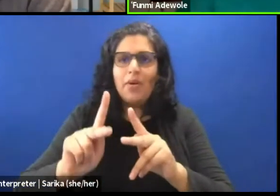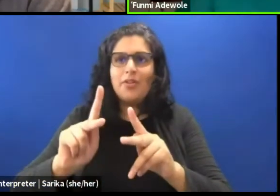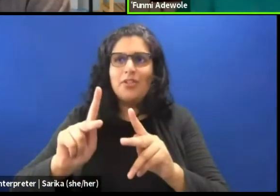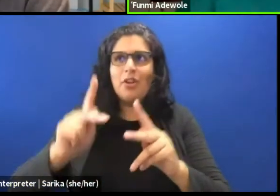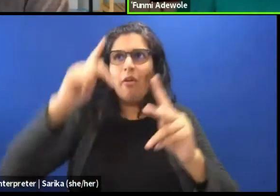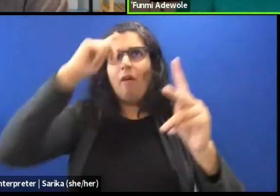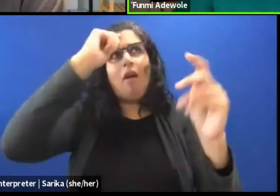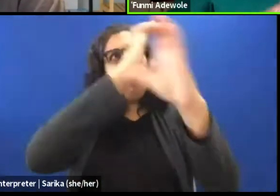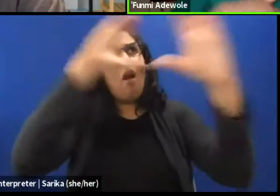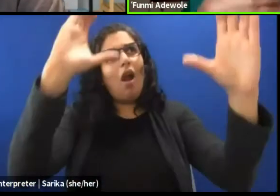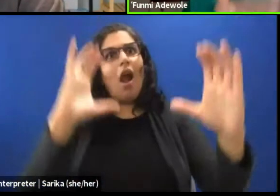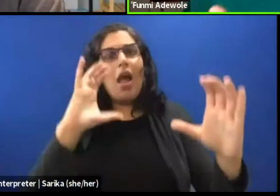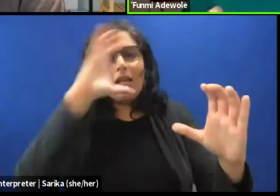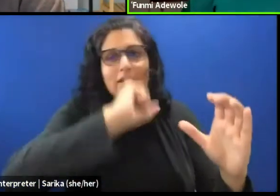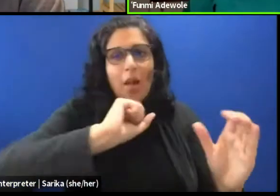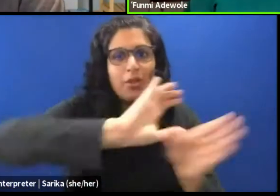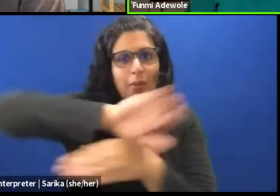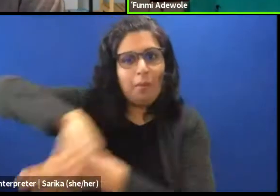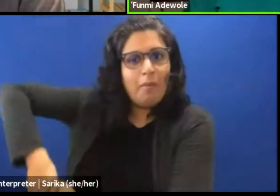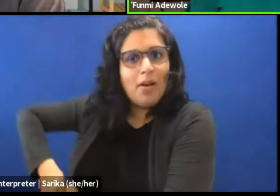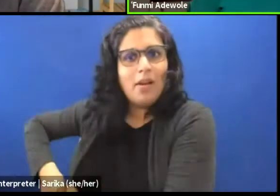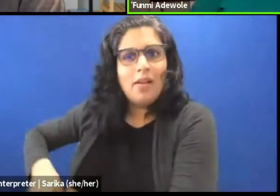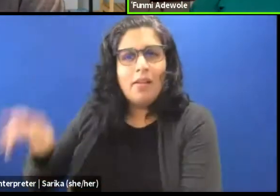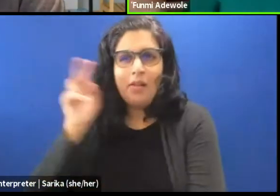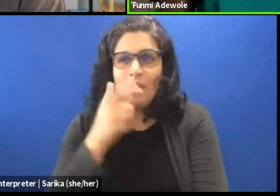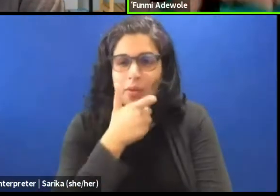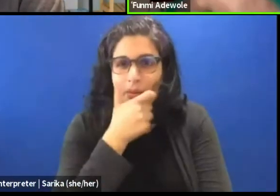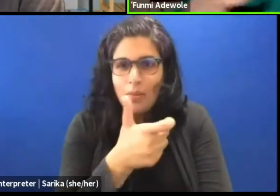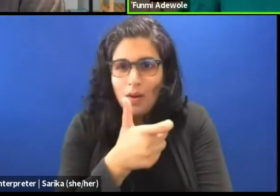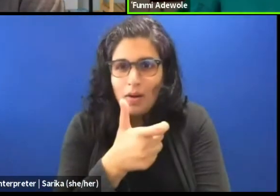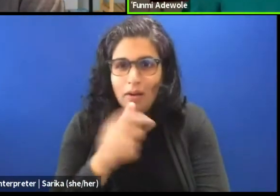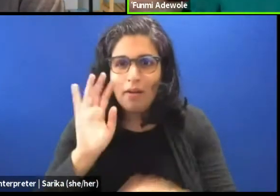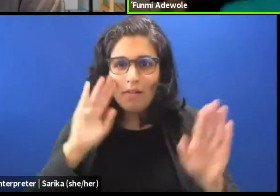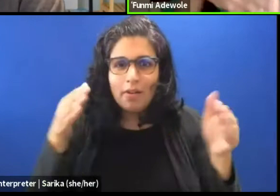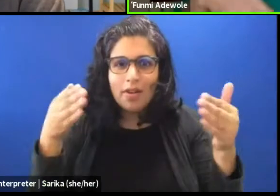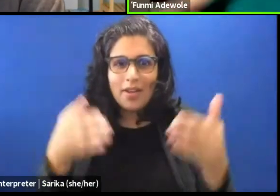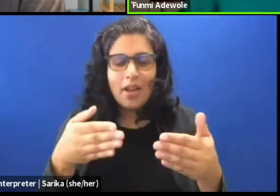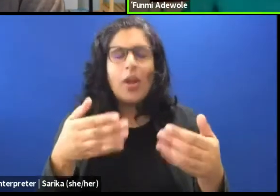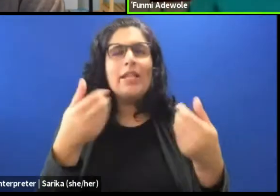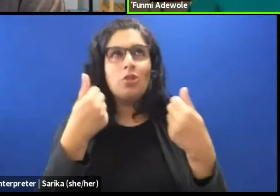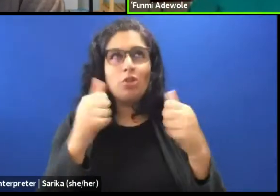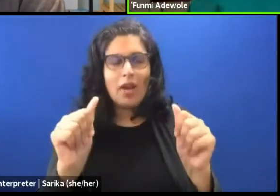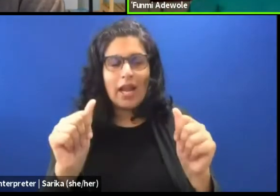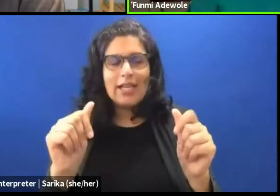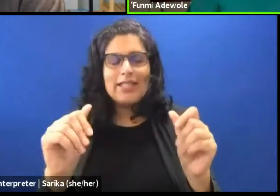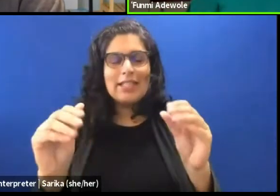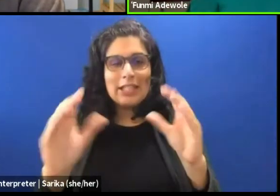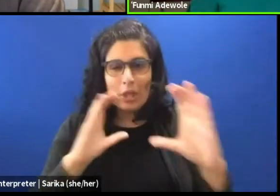of carnivore and say okay, he is obviously trying to tell us something else,